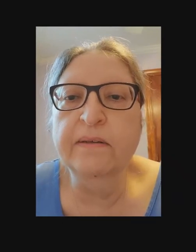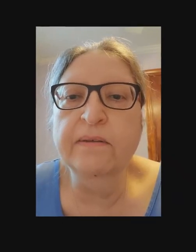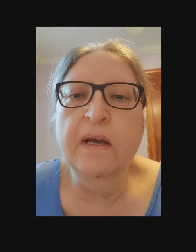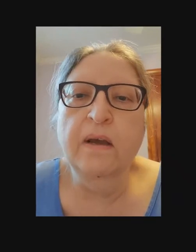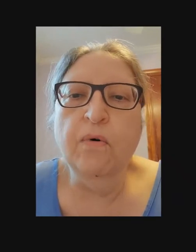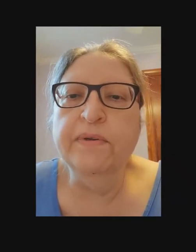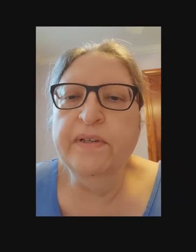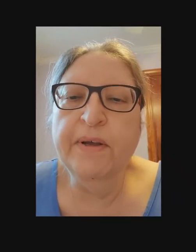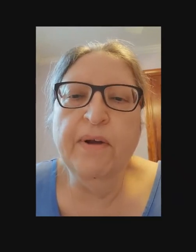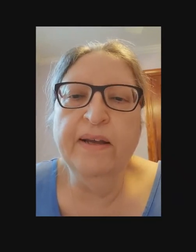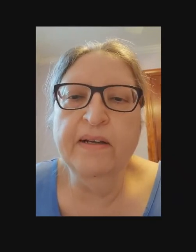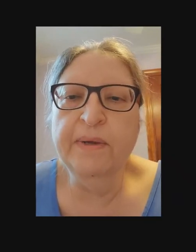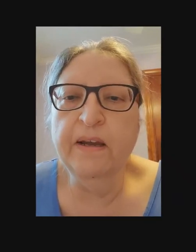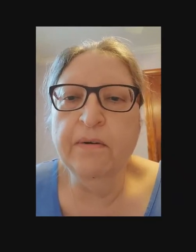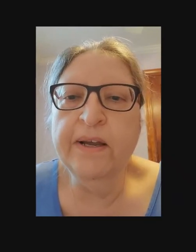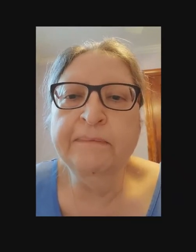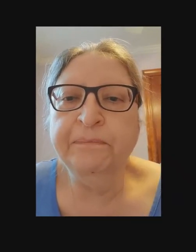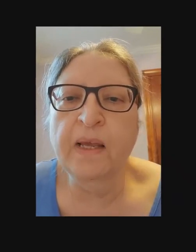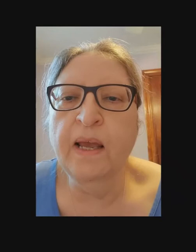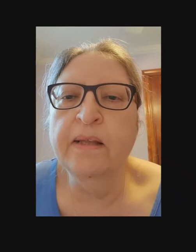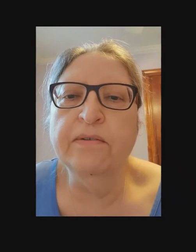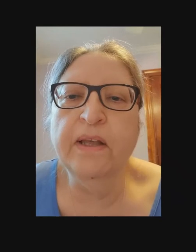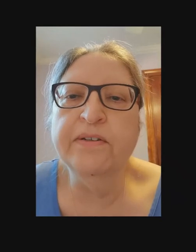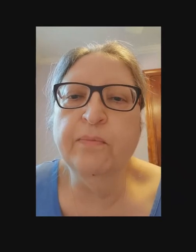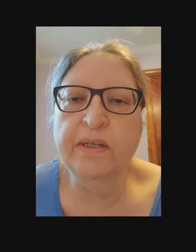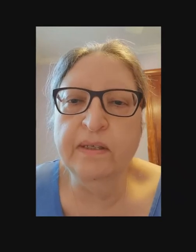of pursuing their overall training goals. You might want to brush up on